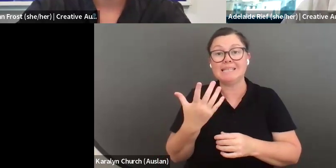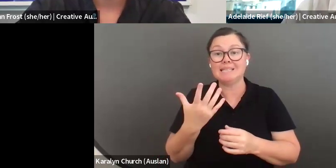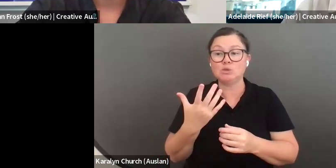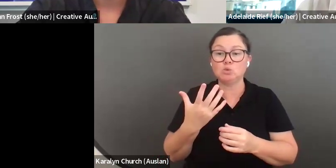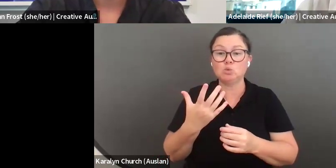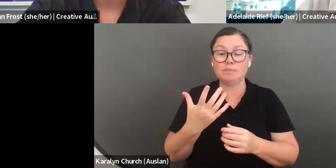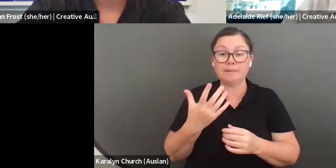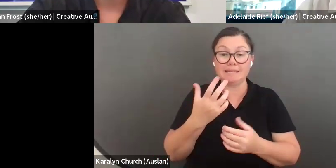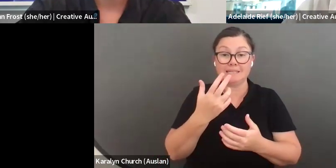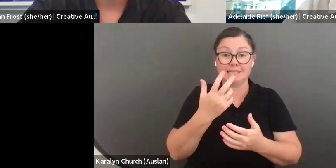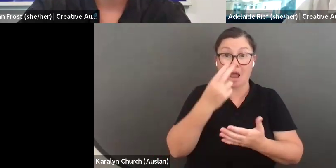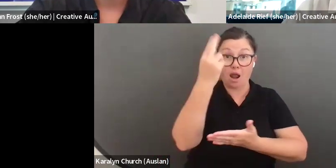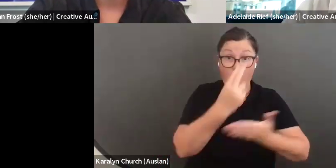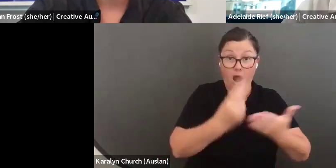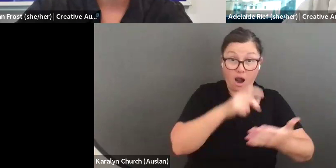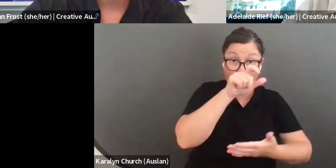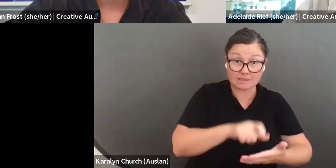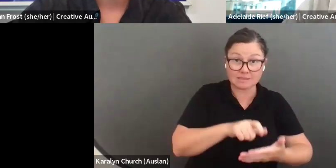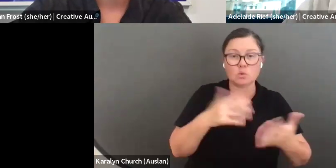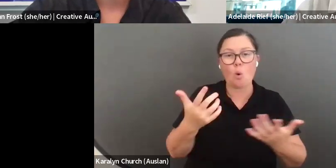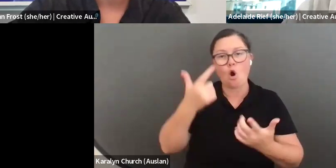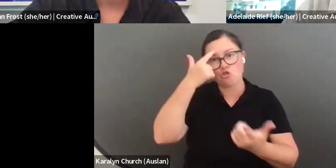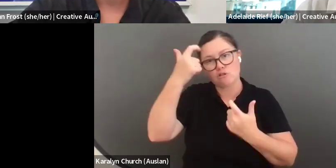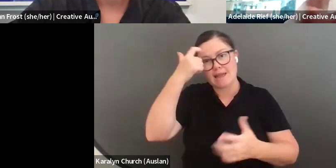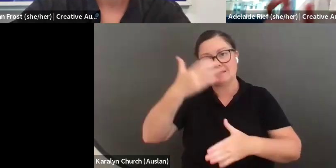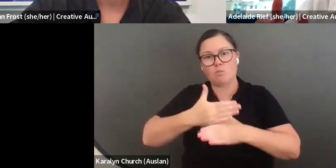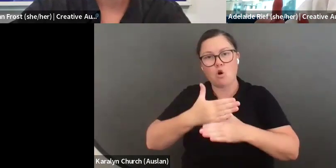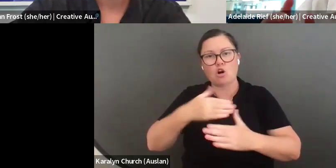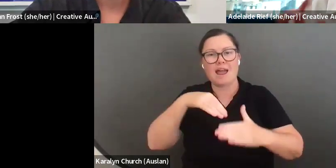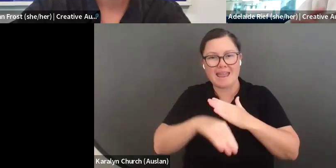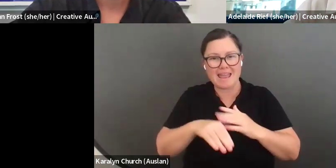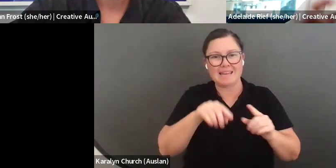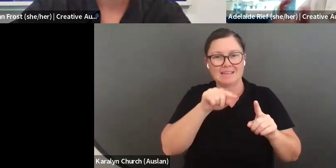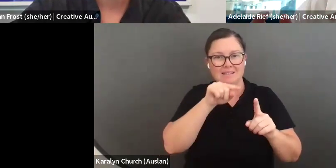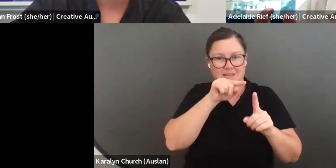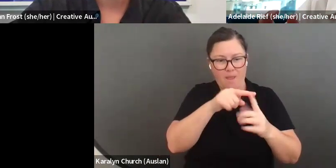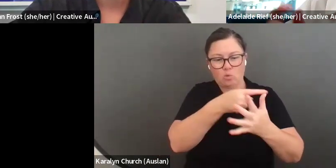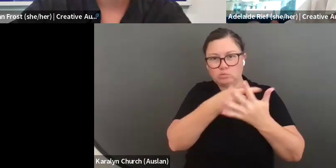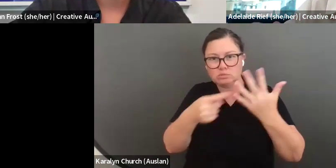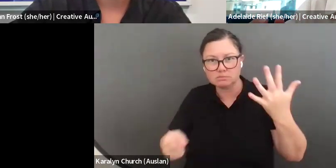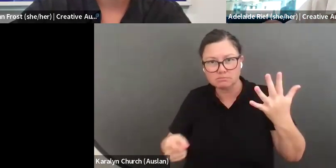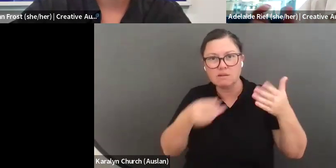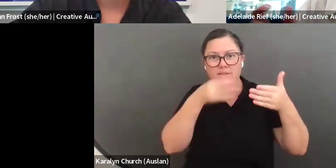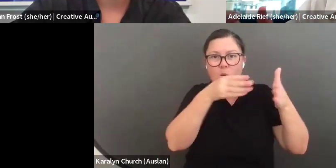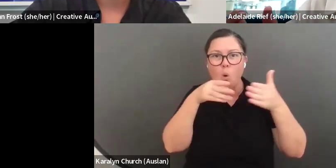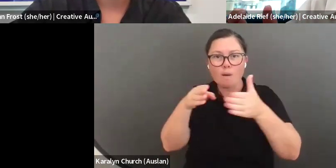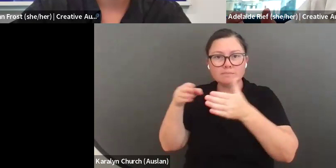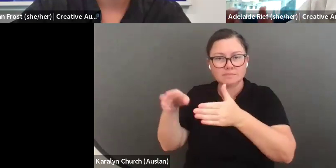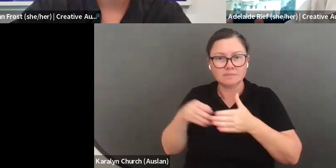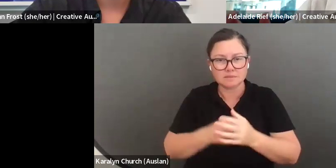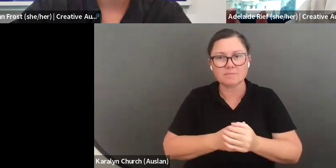and experimental arts, multi-arts, music, dance, theatre, visual arts, and literature. A nice long list there. You do need to have an